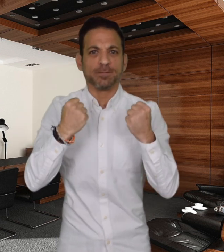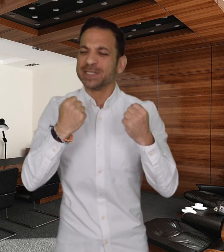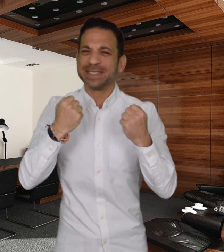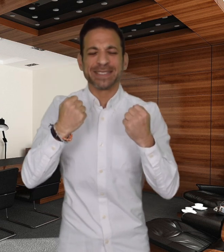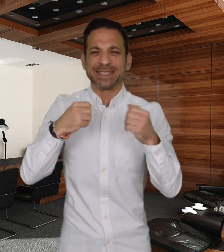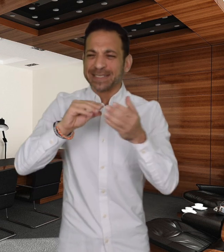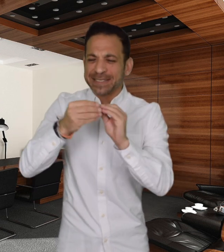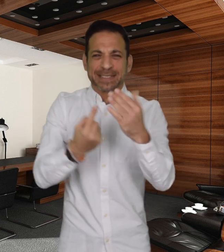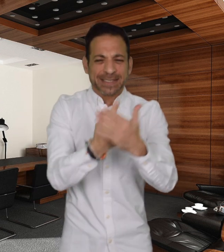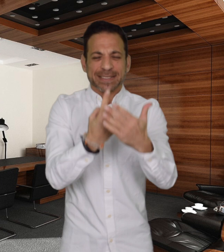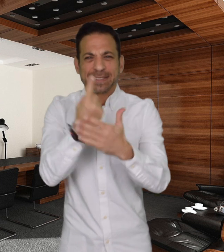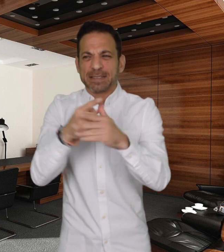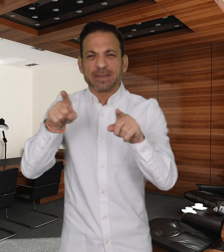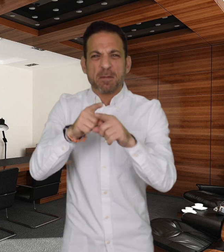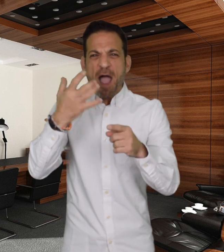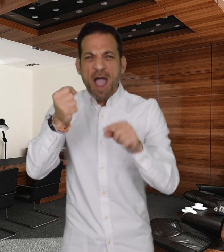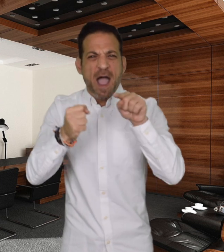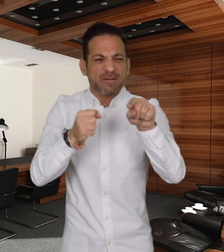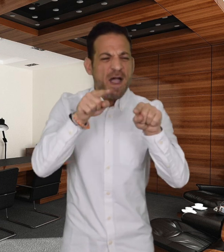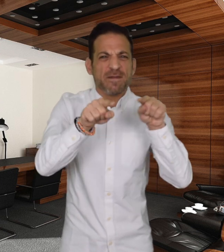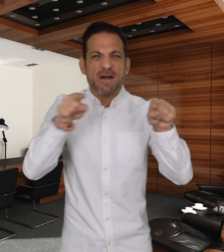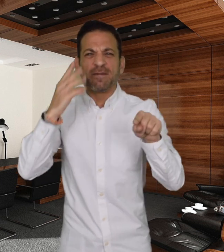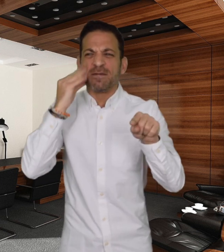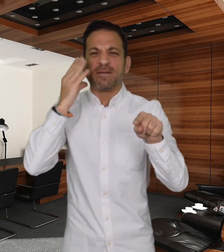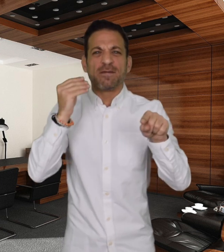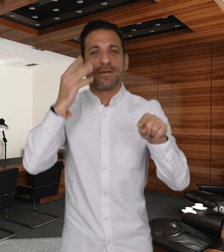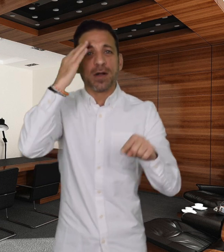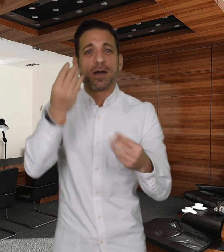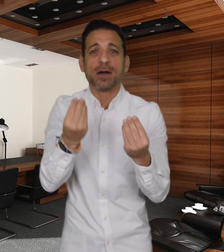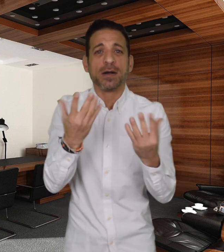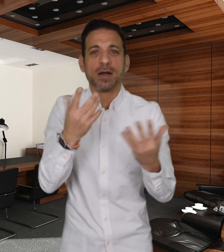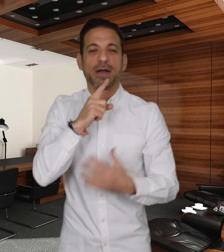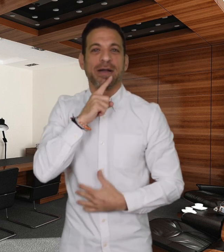as Deaf people are often not treated equally when it comes